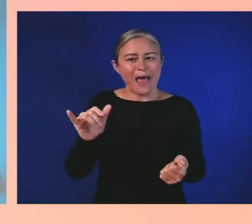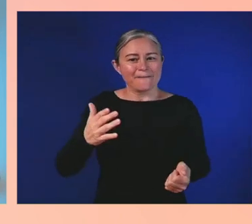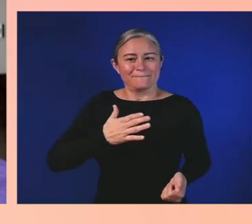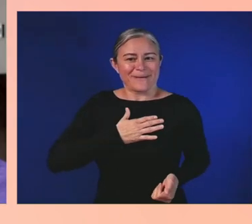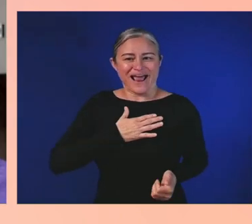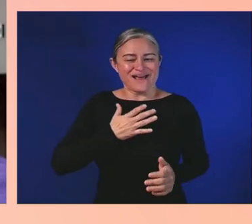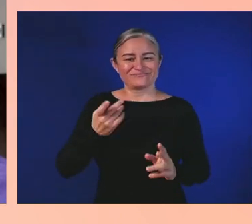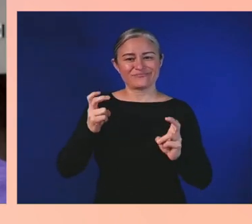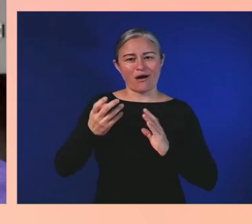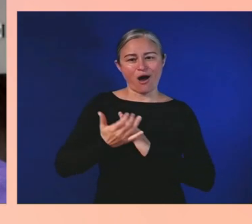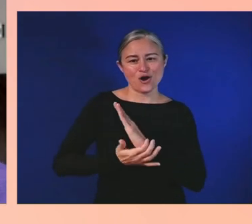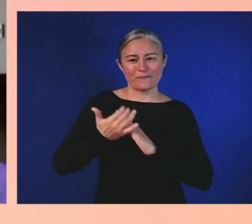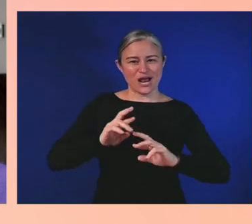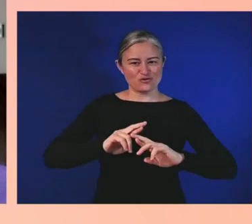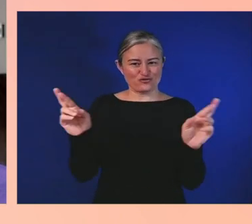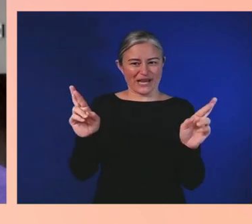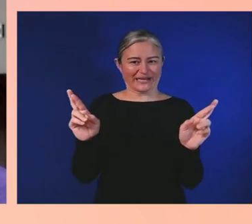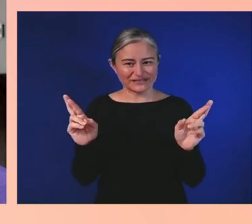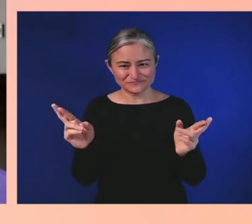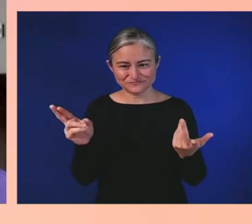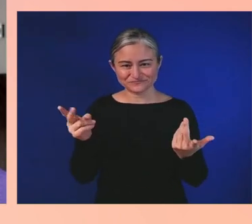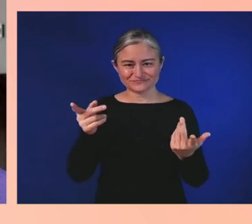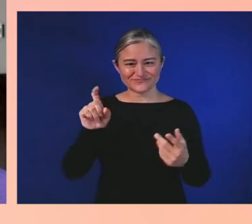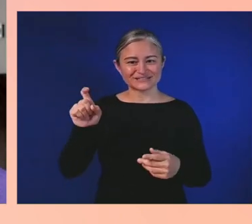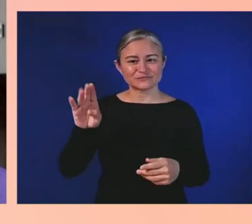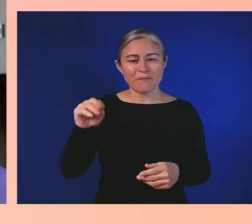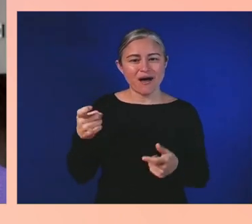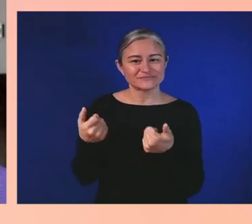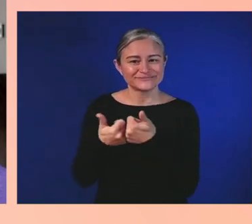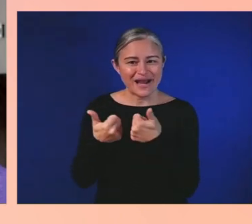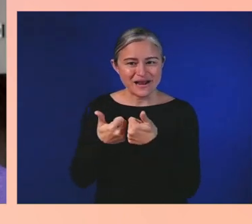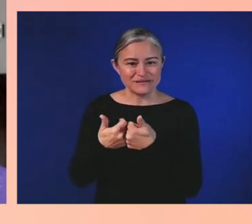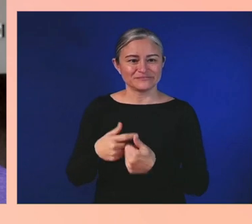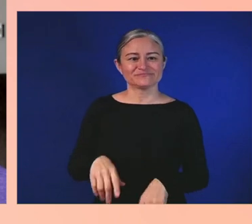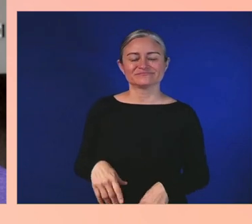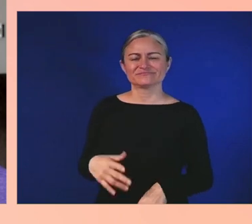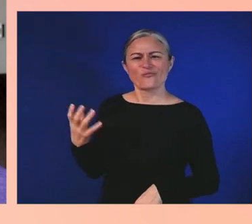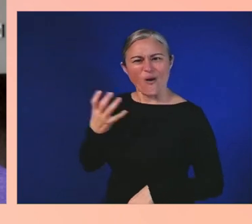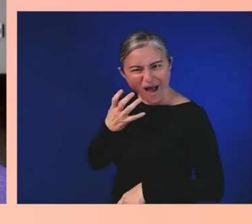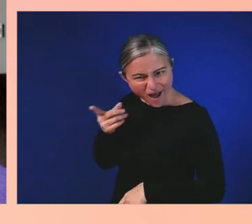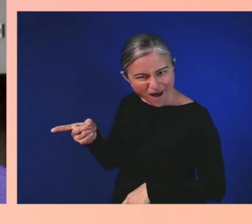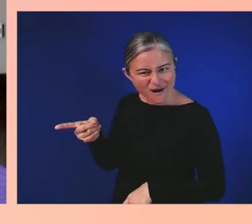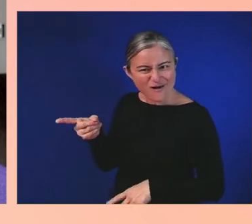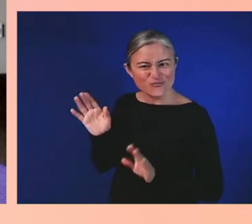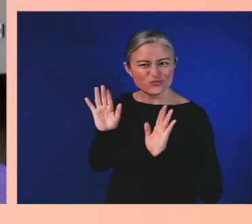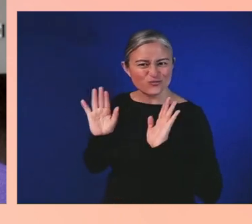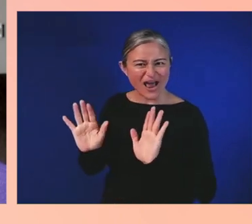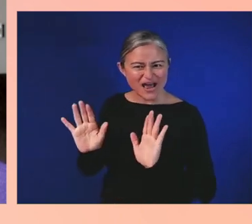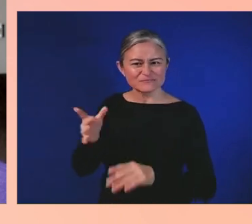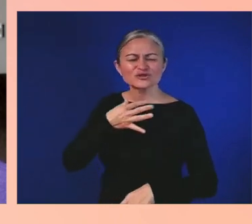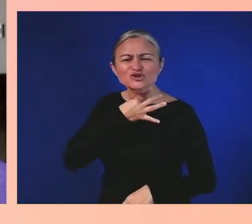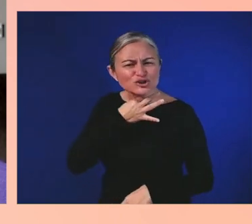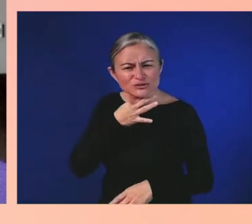That's great. How's your Tiger Woods golf game? I'm pretty good on the golf course.